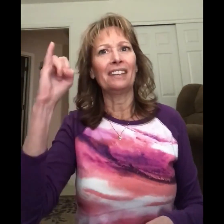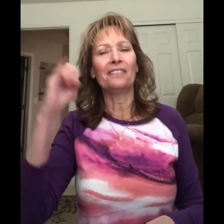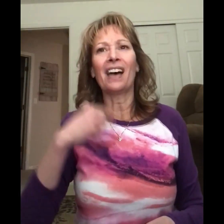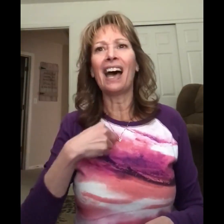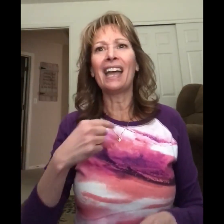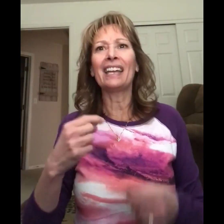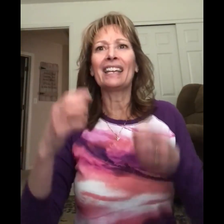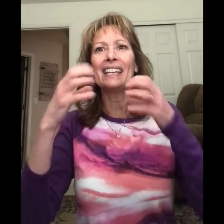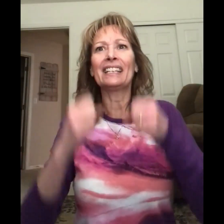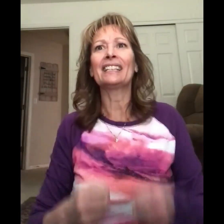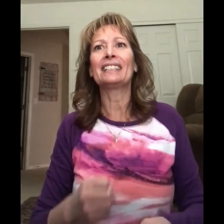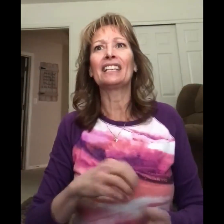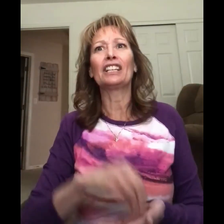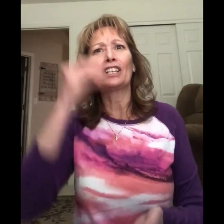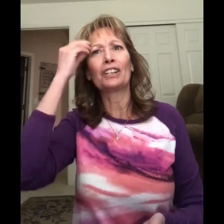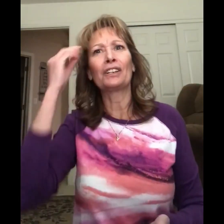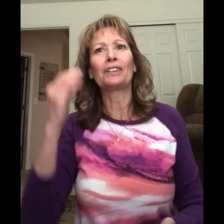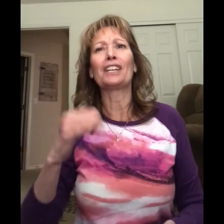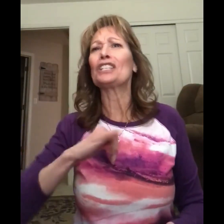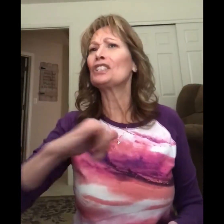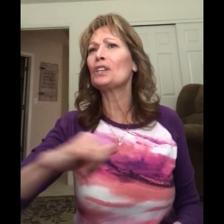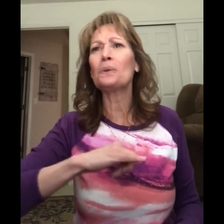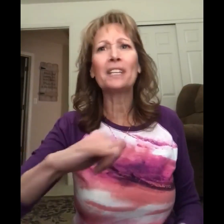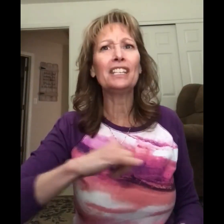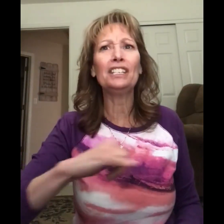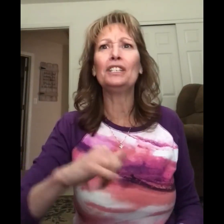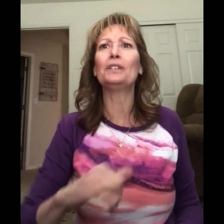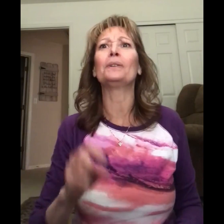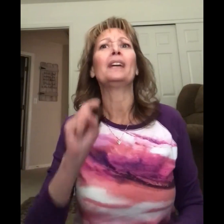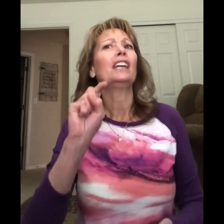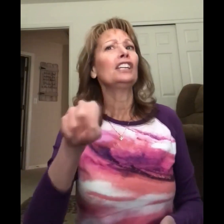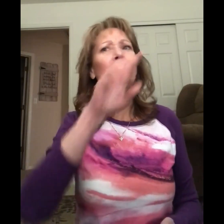If I can learn, so can you.